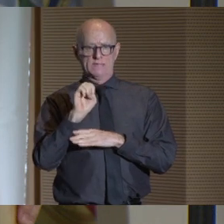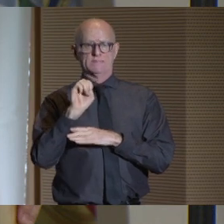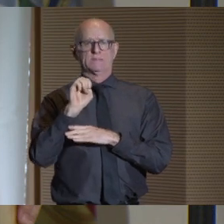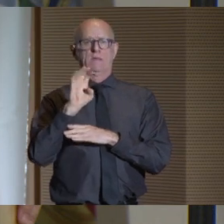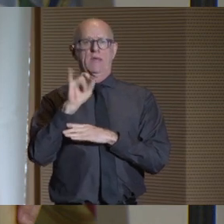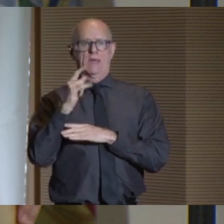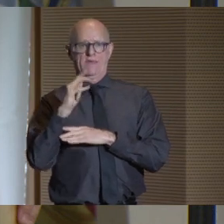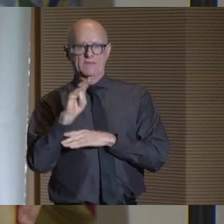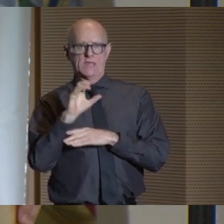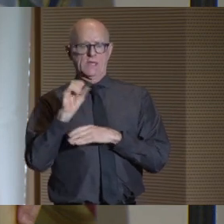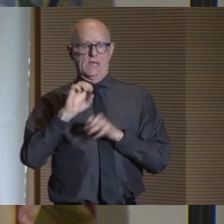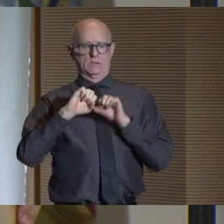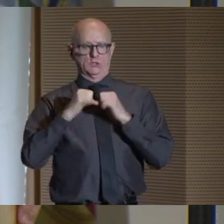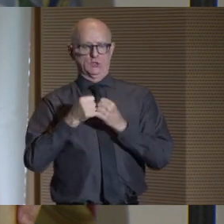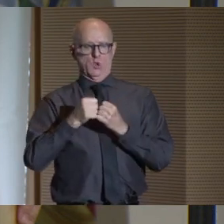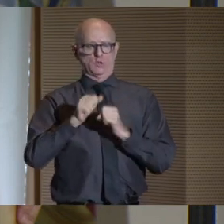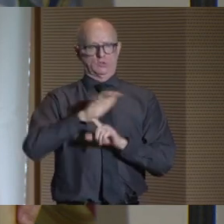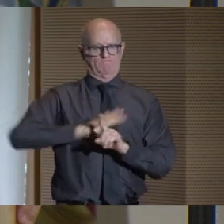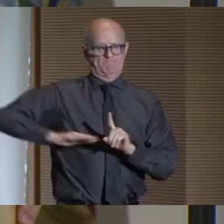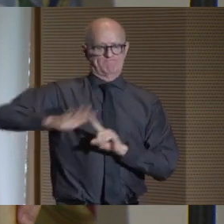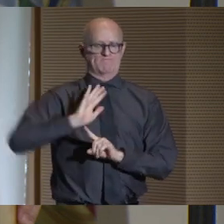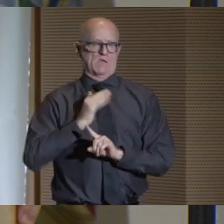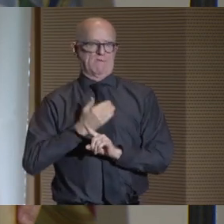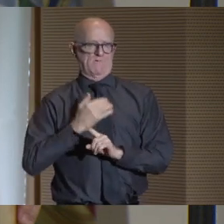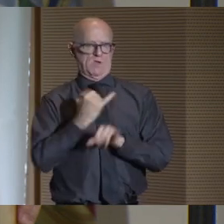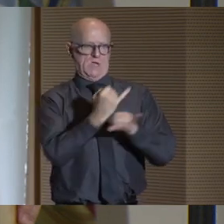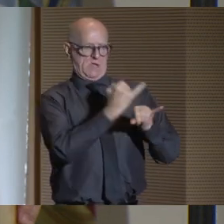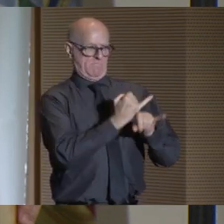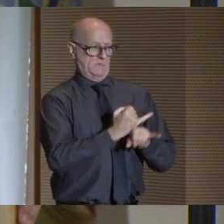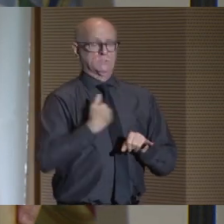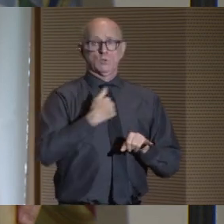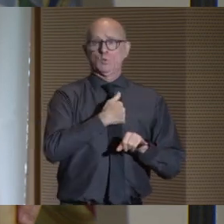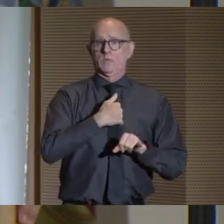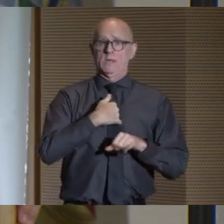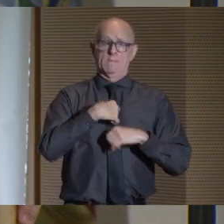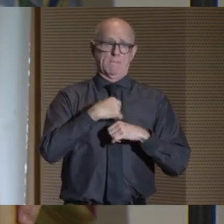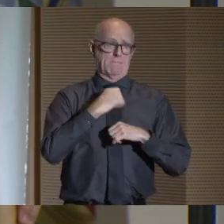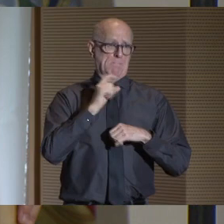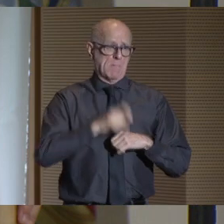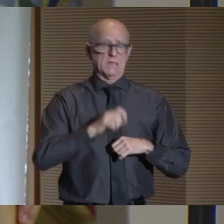on our campuses. We must be absolutely clear